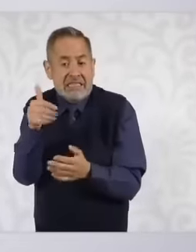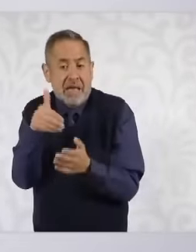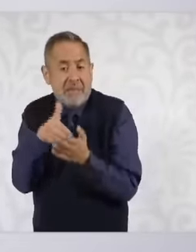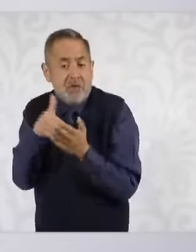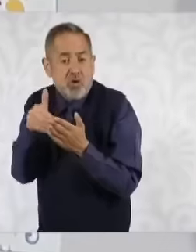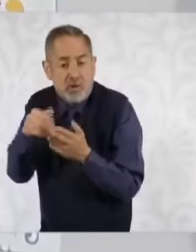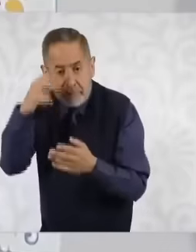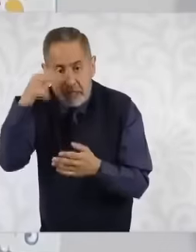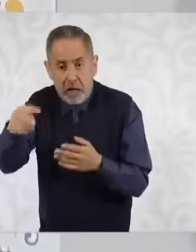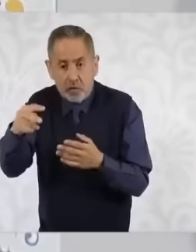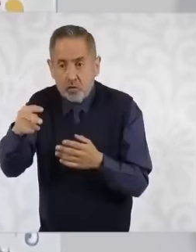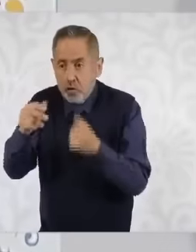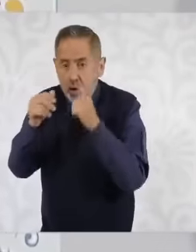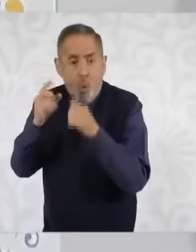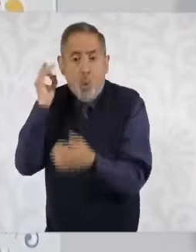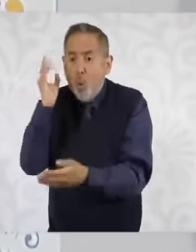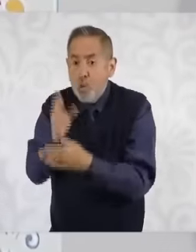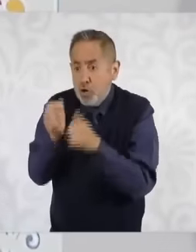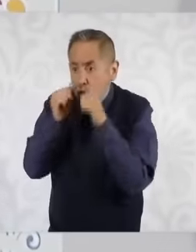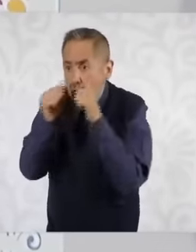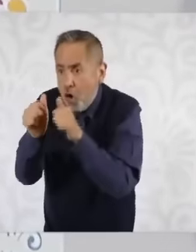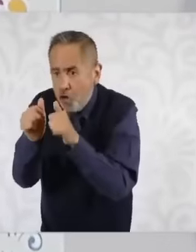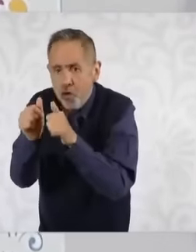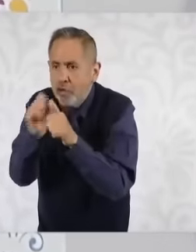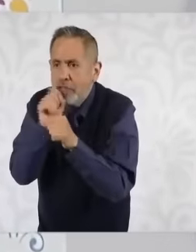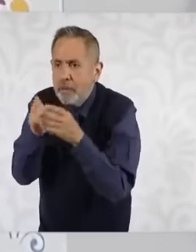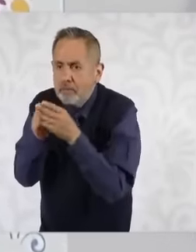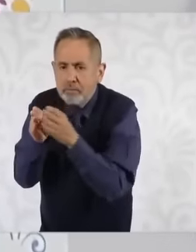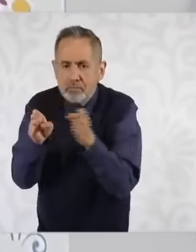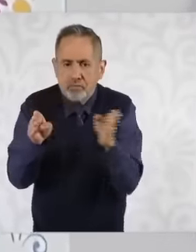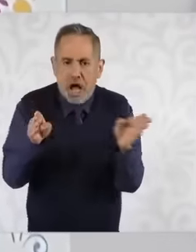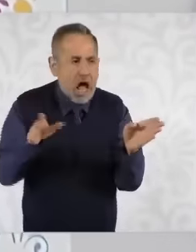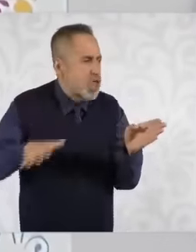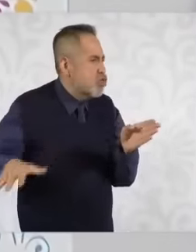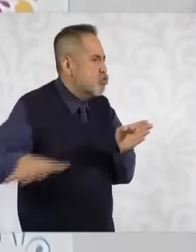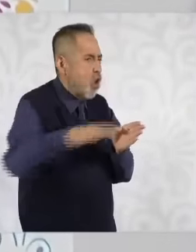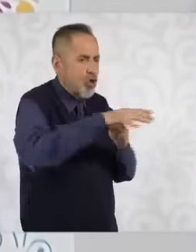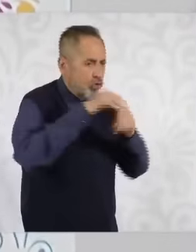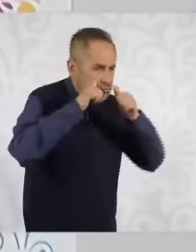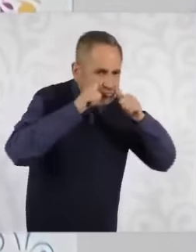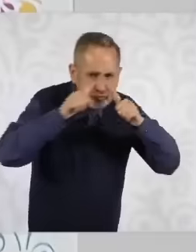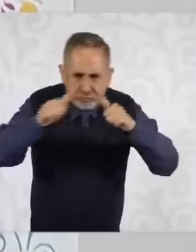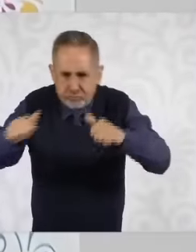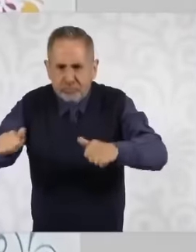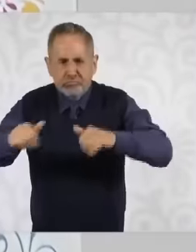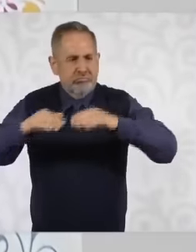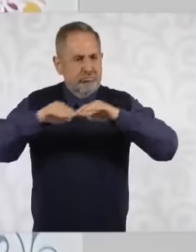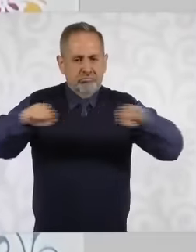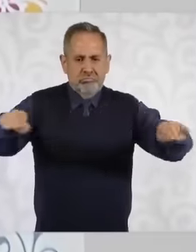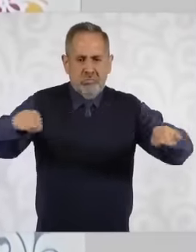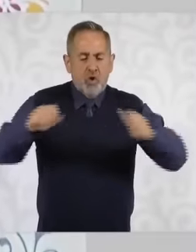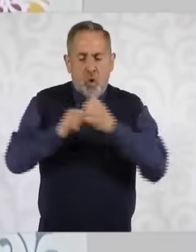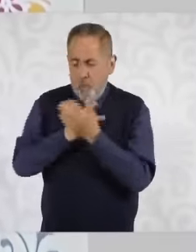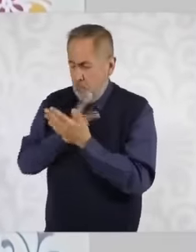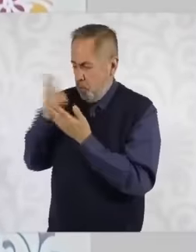govern for everyone, but with a national project and we are strong. We are